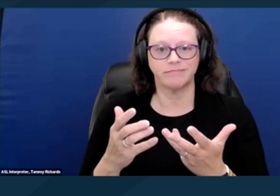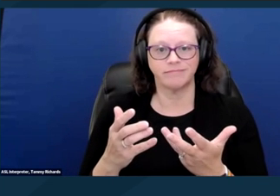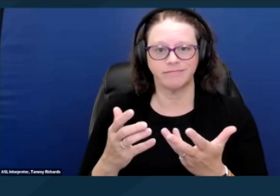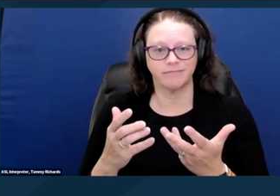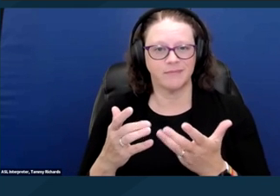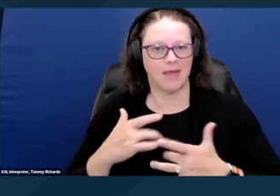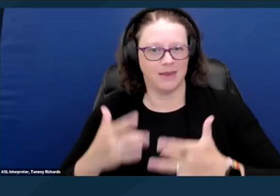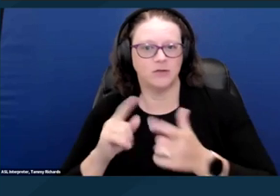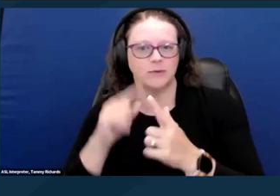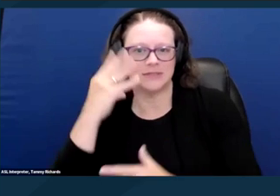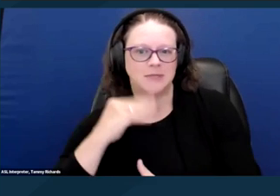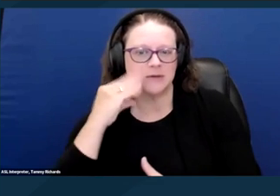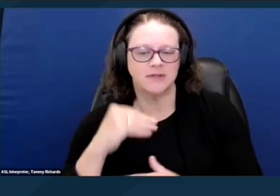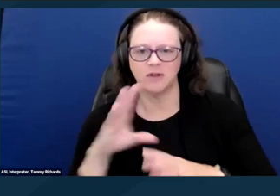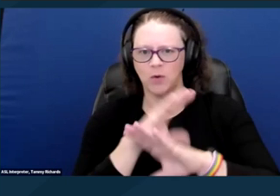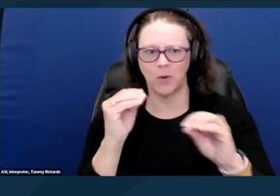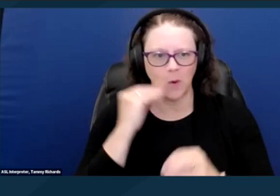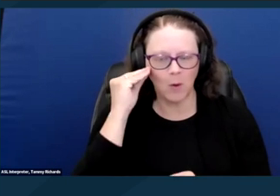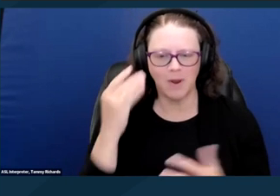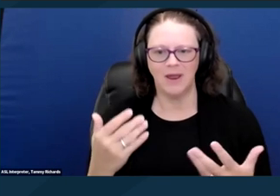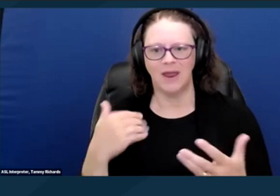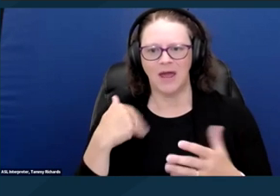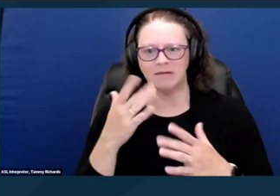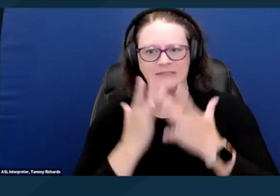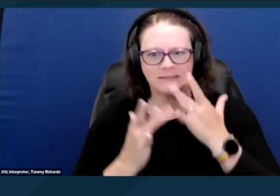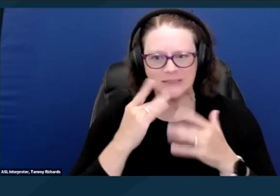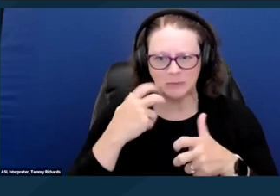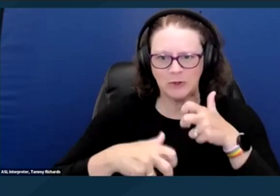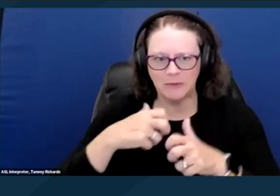be rent burdened, or be unable to afford housing.